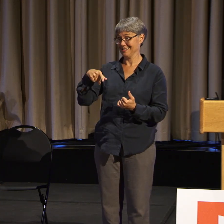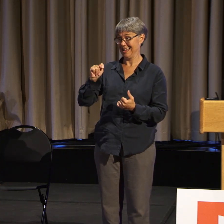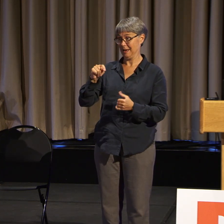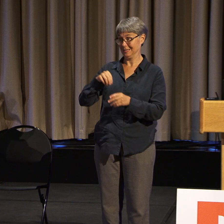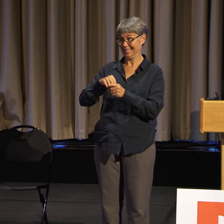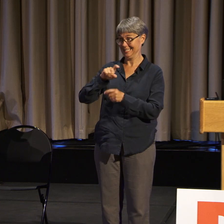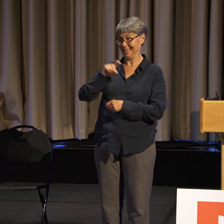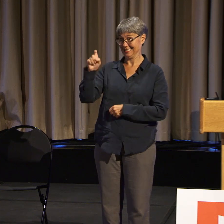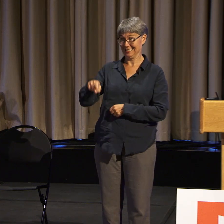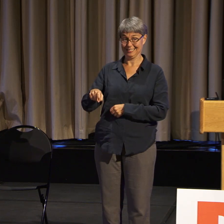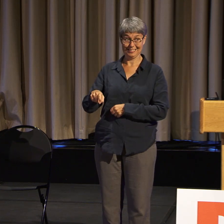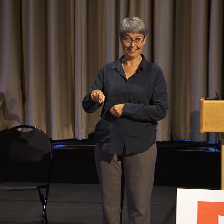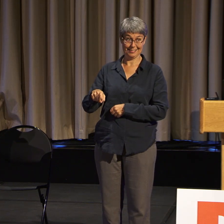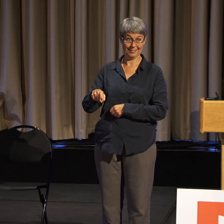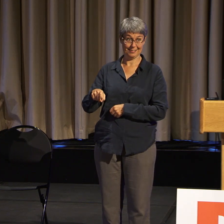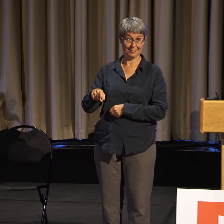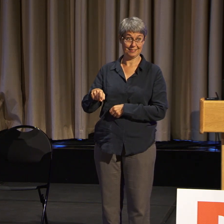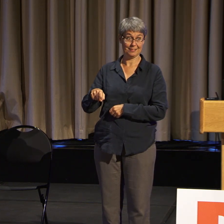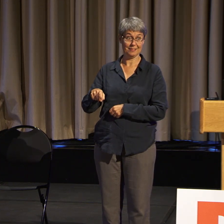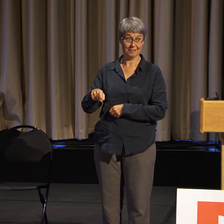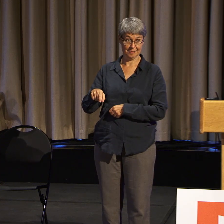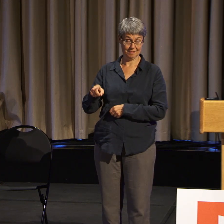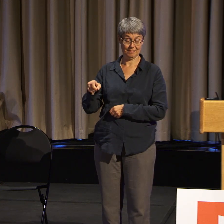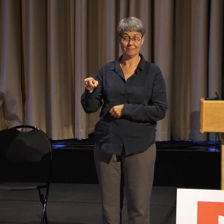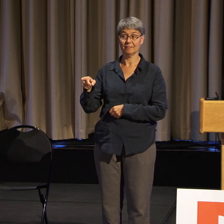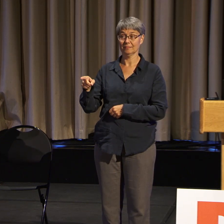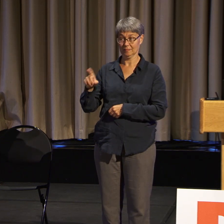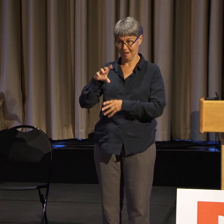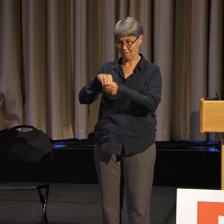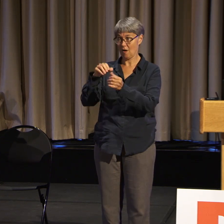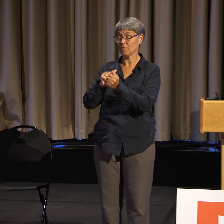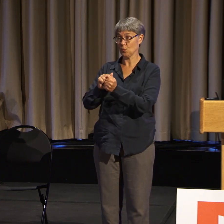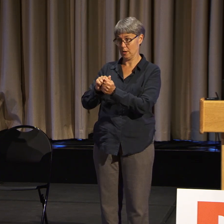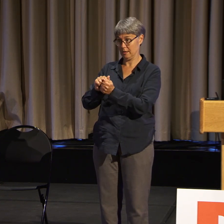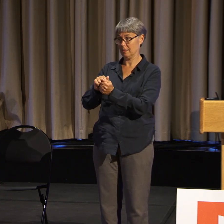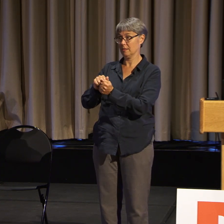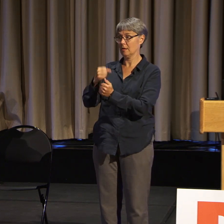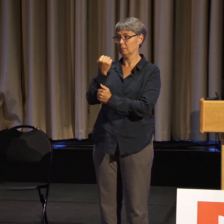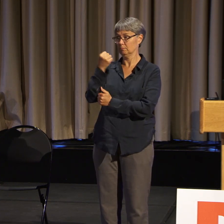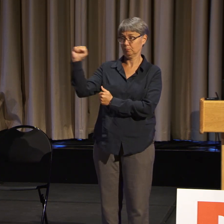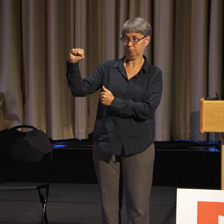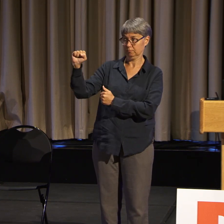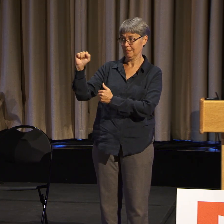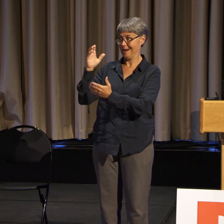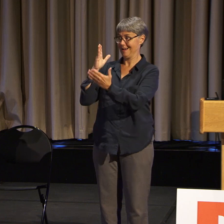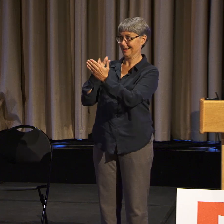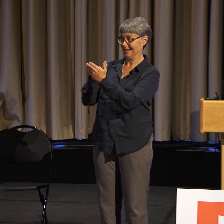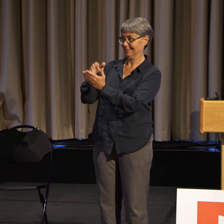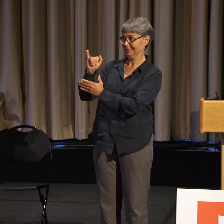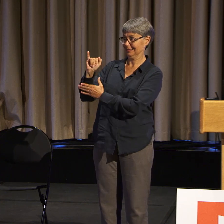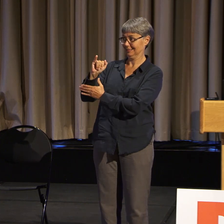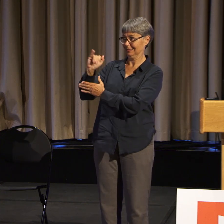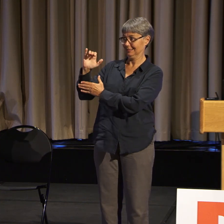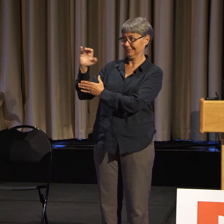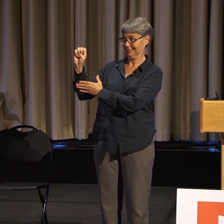who are getting involved in those protests and trying to go and visit the detention centers where